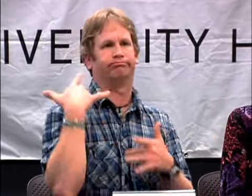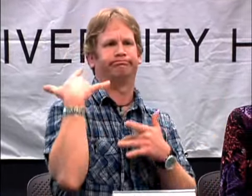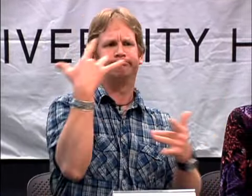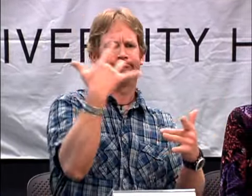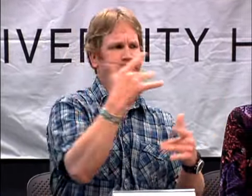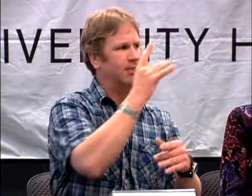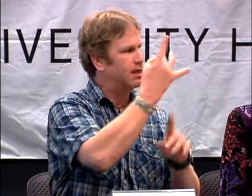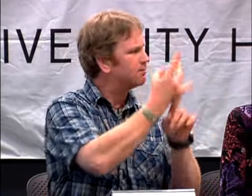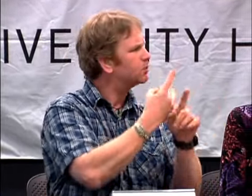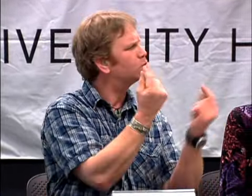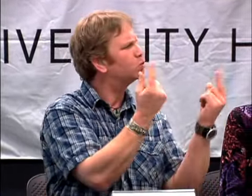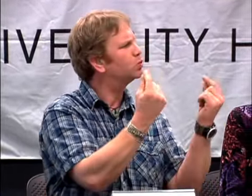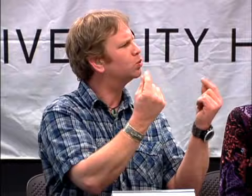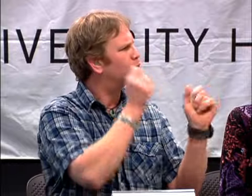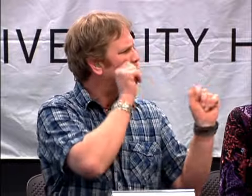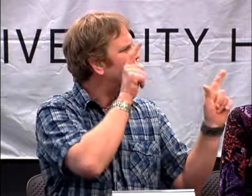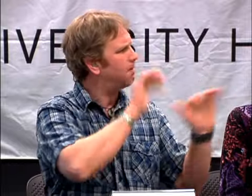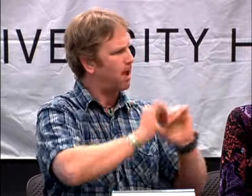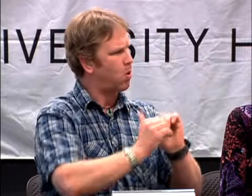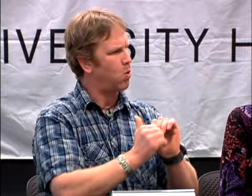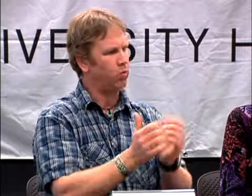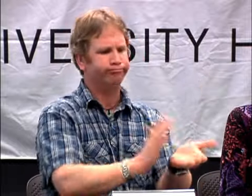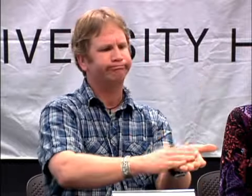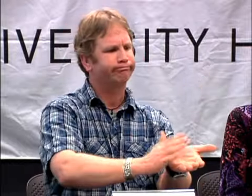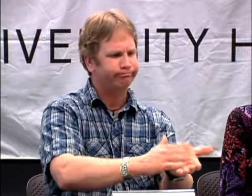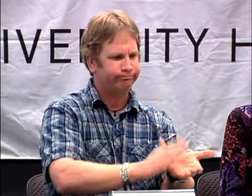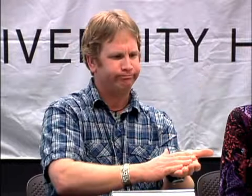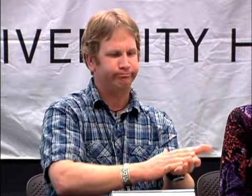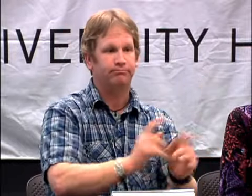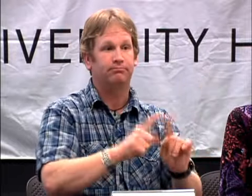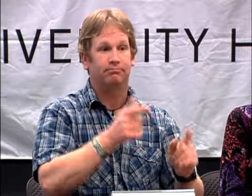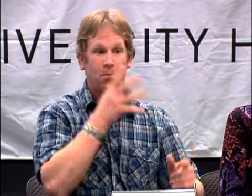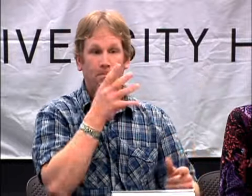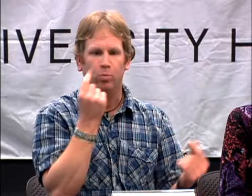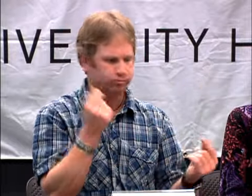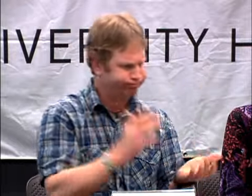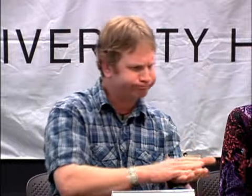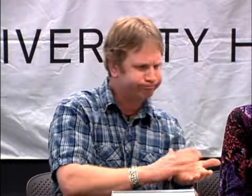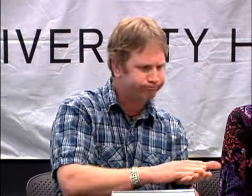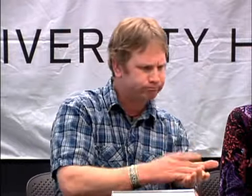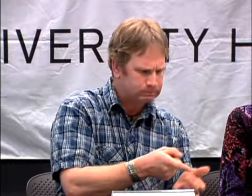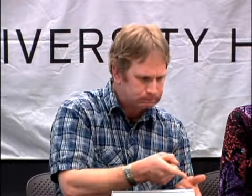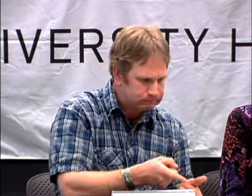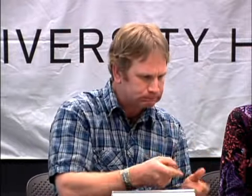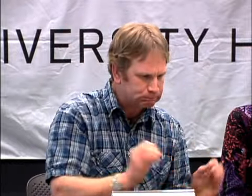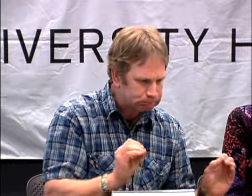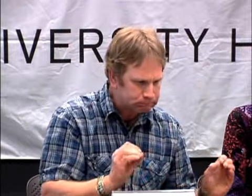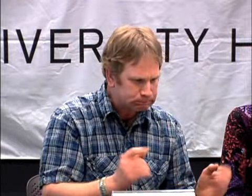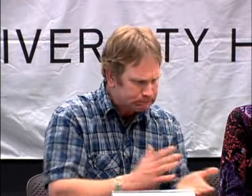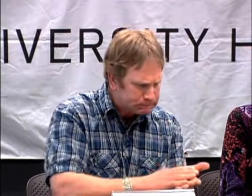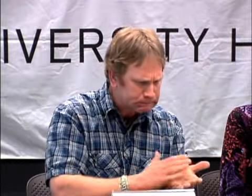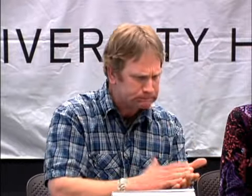WHEN I WAS BROUGHT HOME, I WAS 8 MONTHS. AND WHEN I WOKE UP MY MOTHER